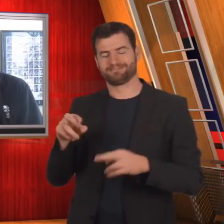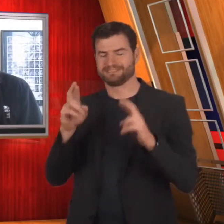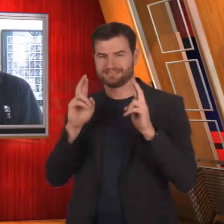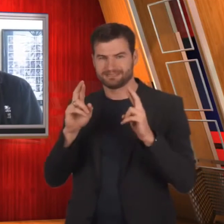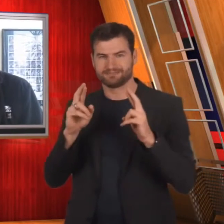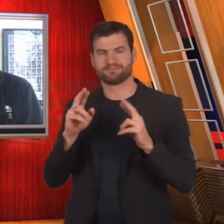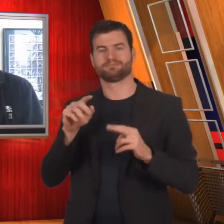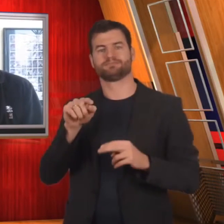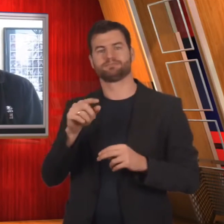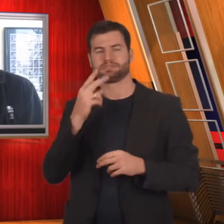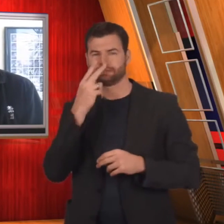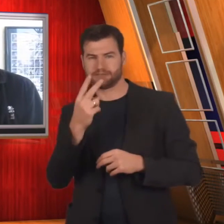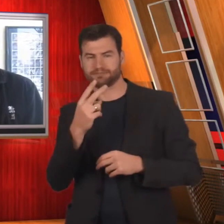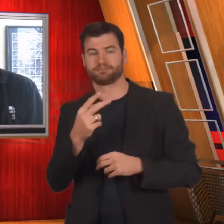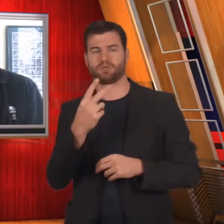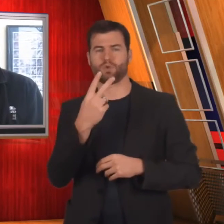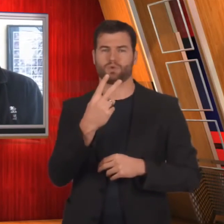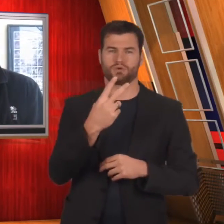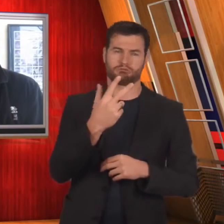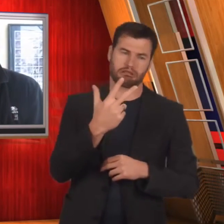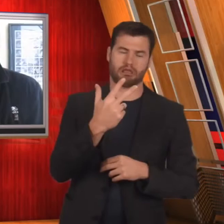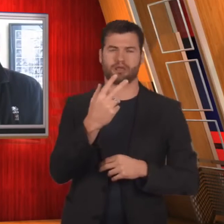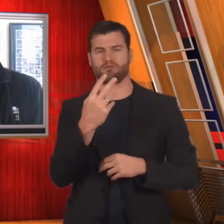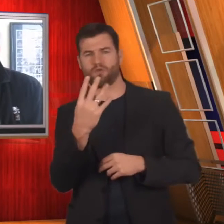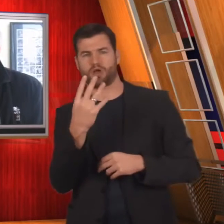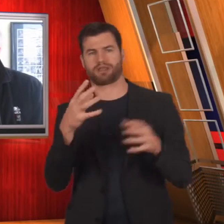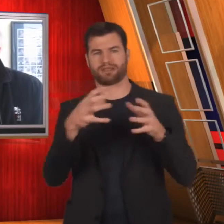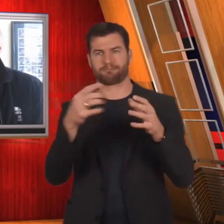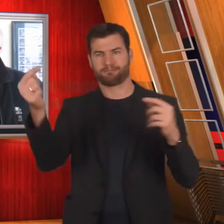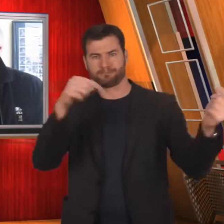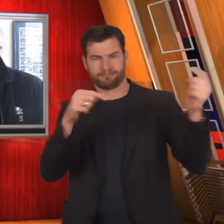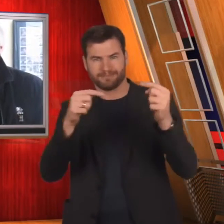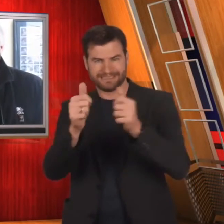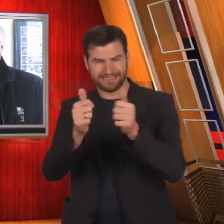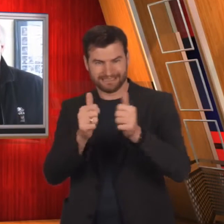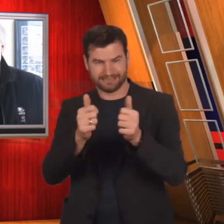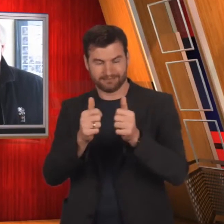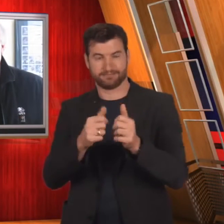They hope to see about 3 or 4